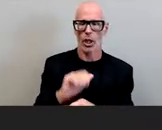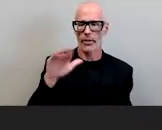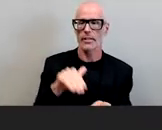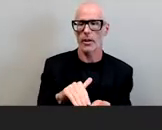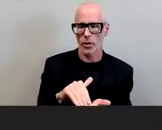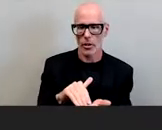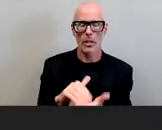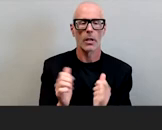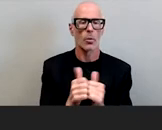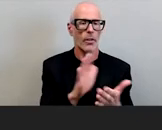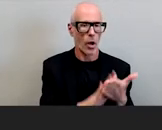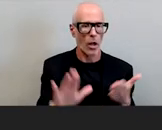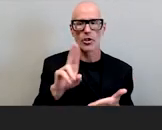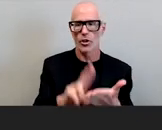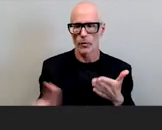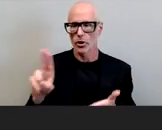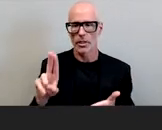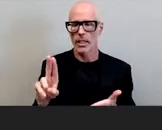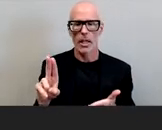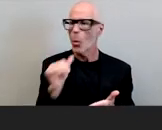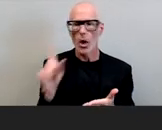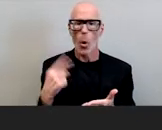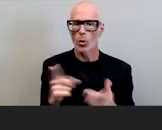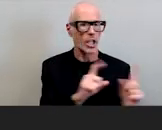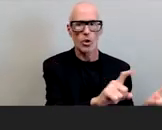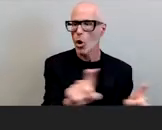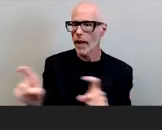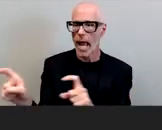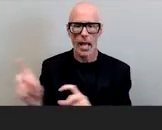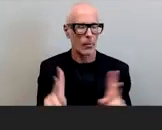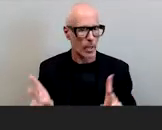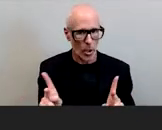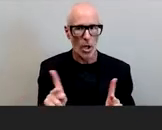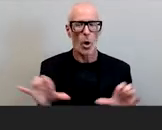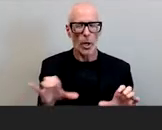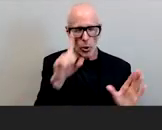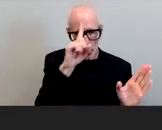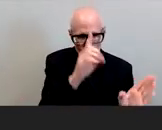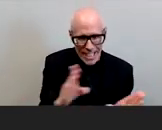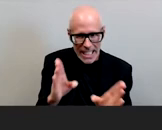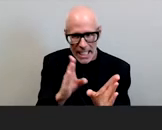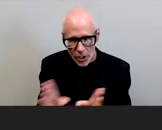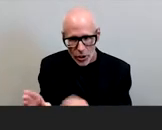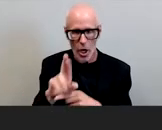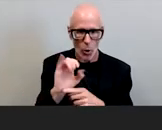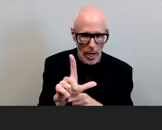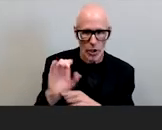colleges and universities we don't just survey people we also do strategic racial equity advising